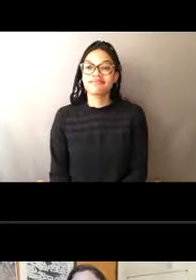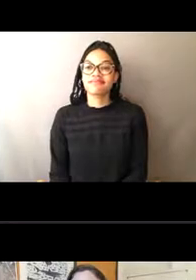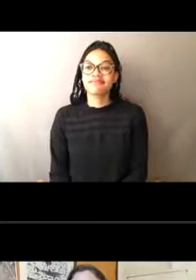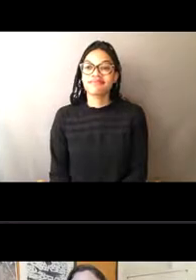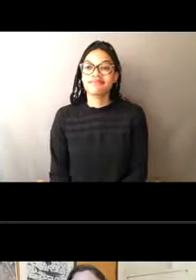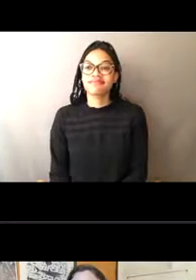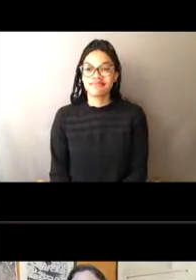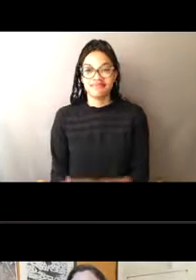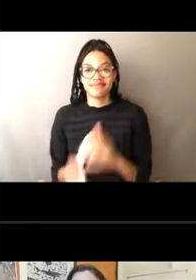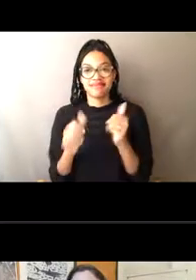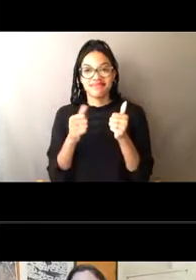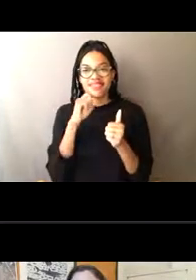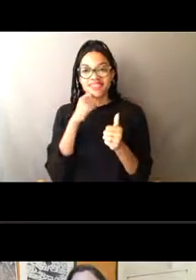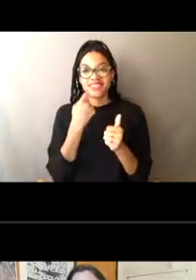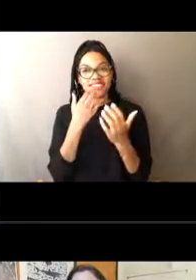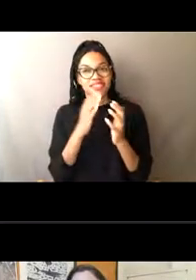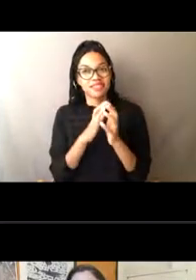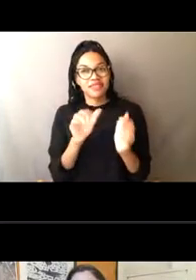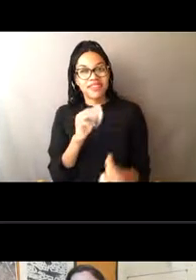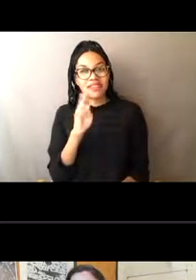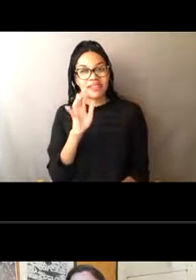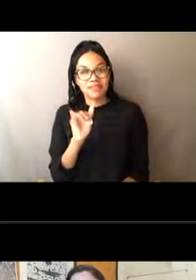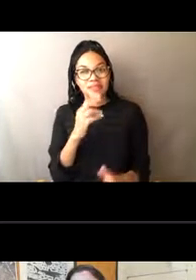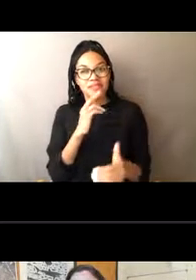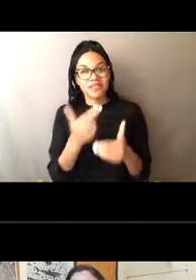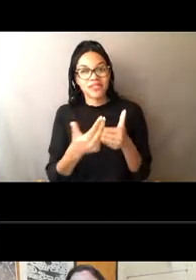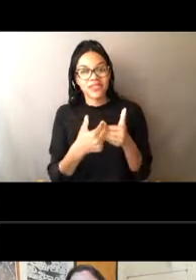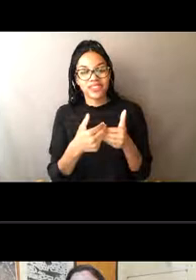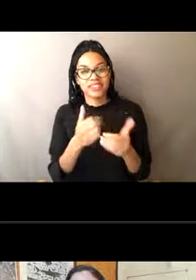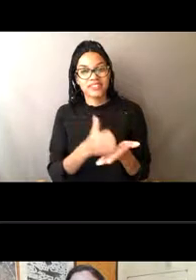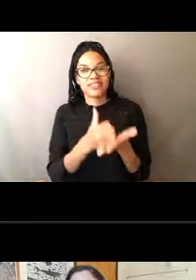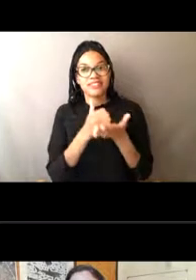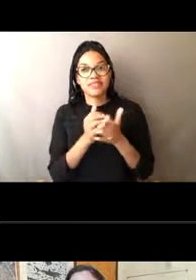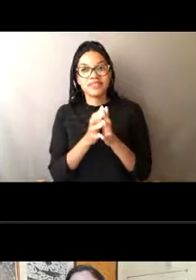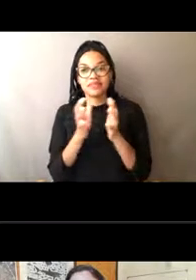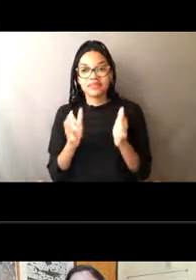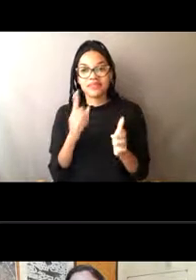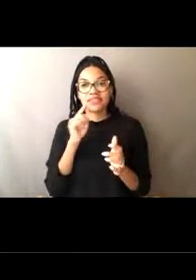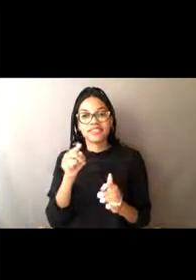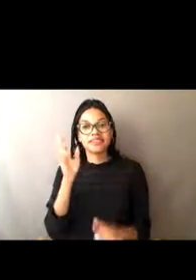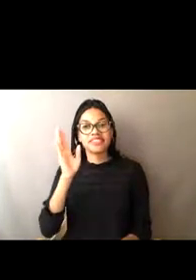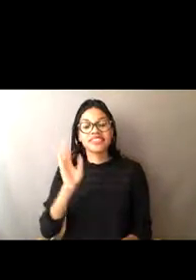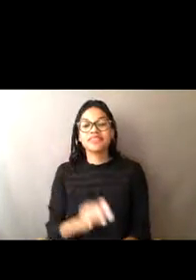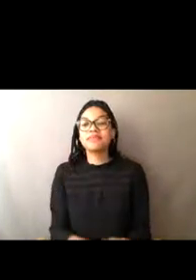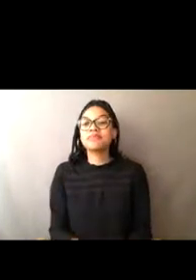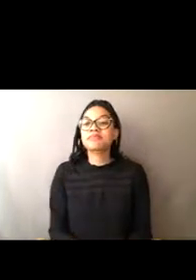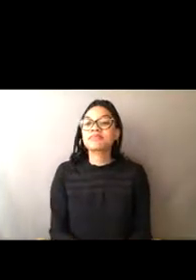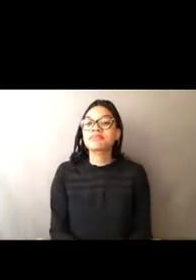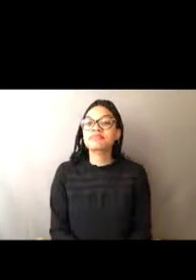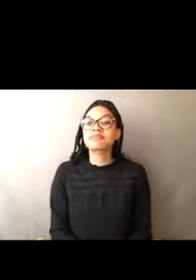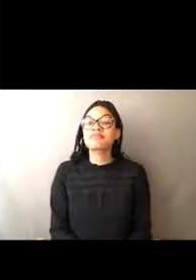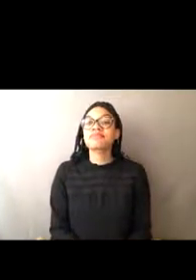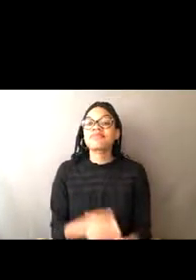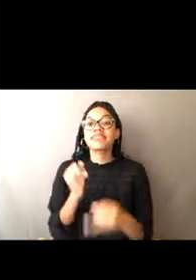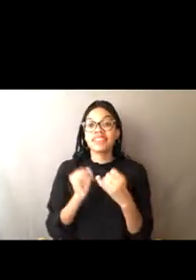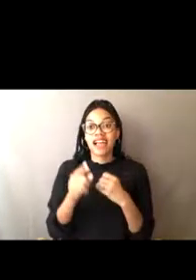Very cool, well, thank you, Amy, for joining and helping out with the presentation. The last picture, you can see,